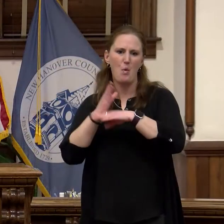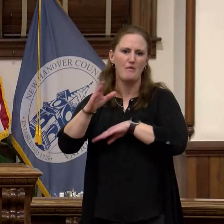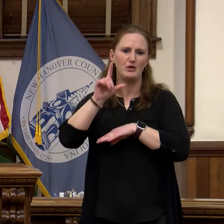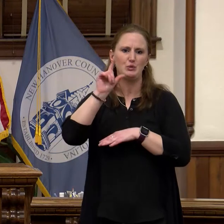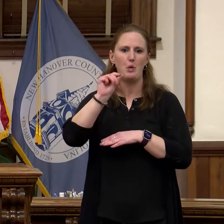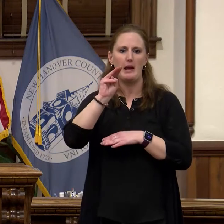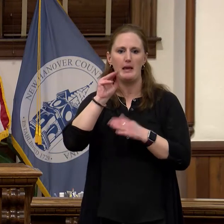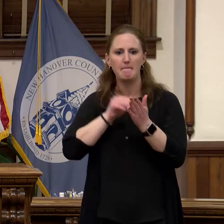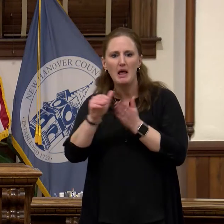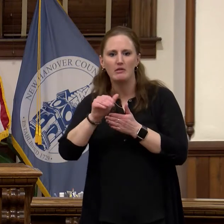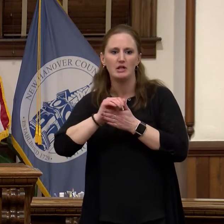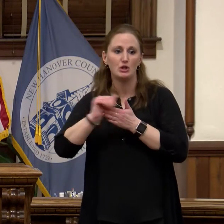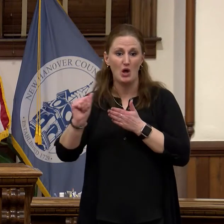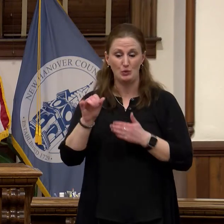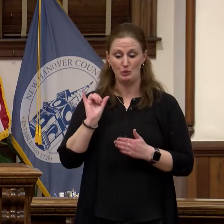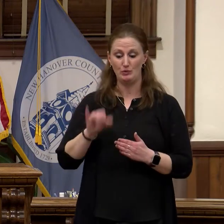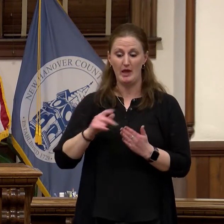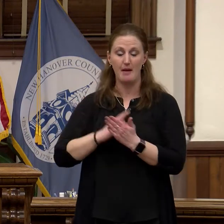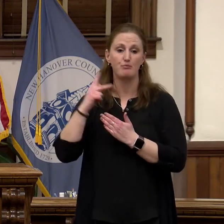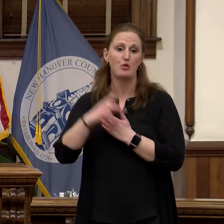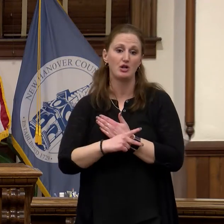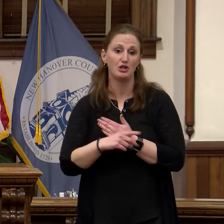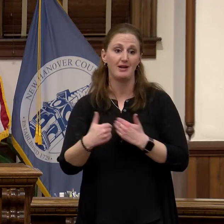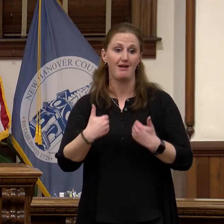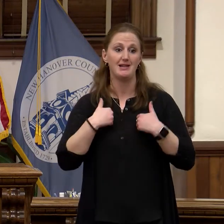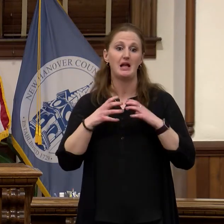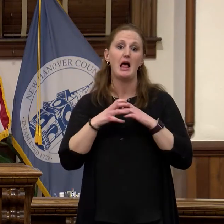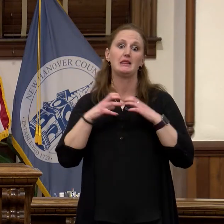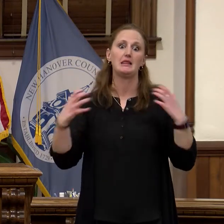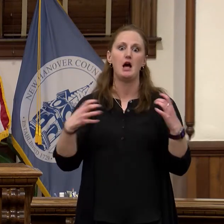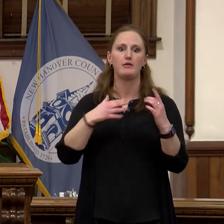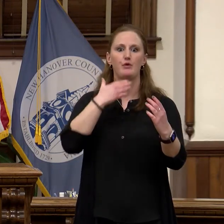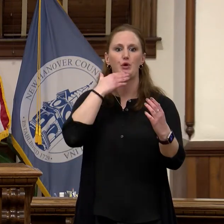project has great potential for the county and I look forward to the